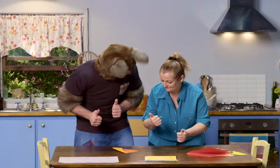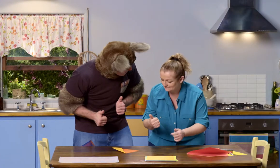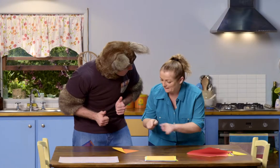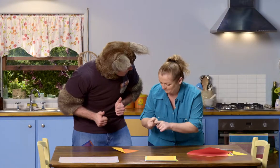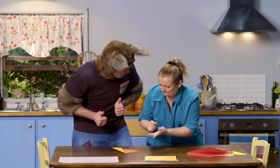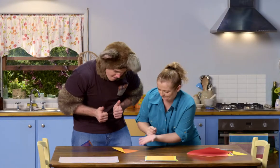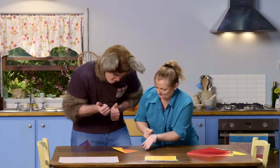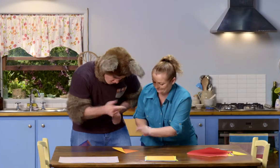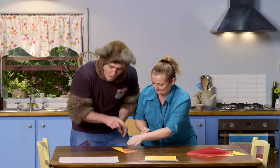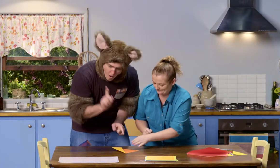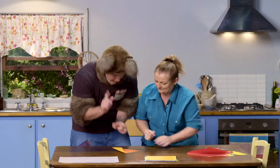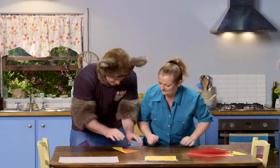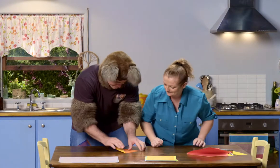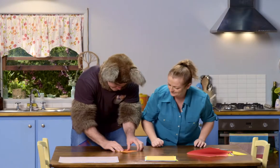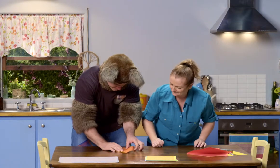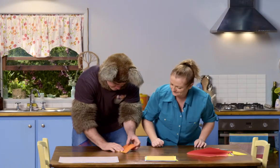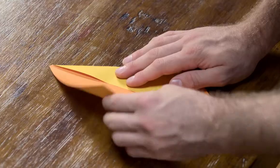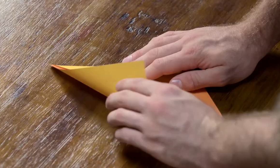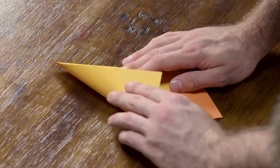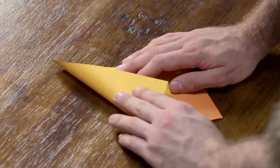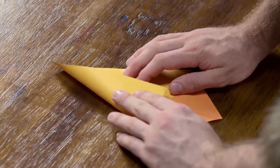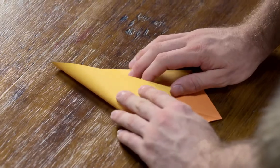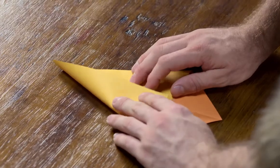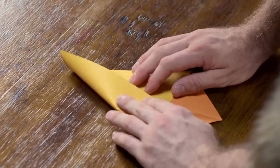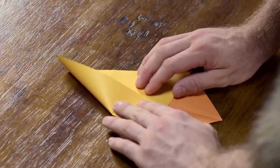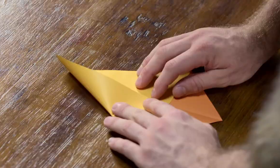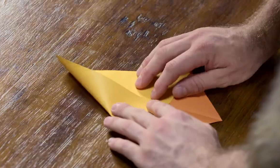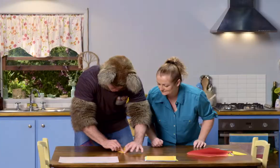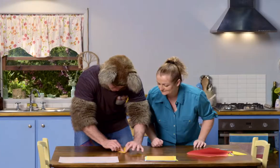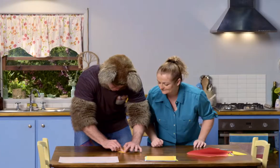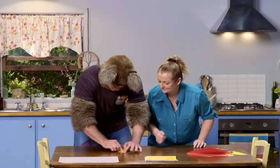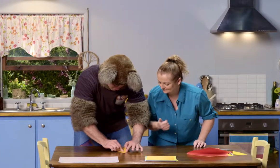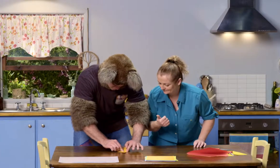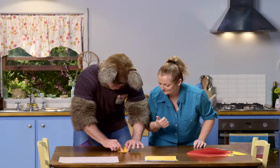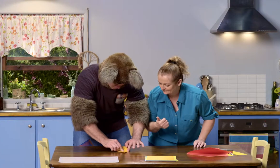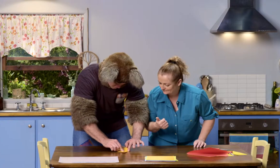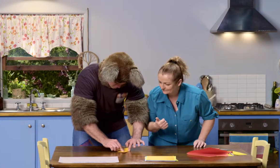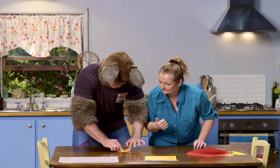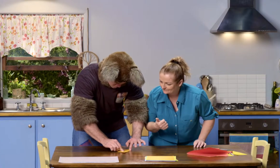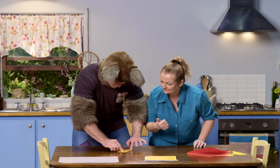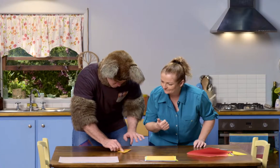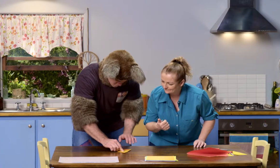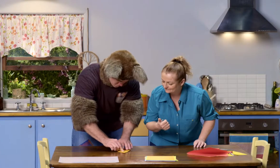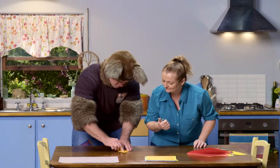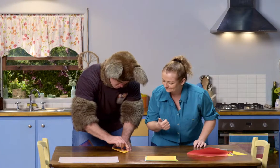Great. Good. Same on the other side. Ah, OK. Good.